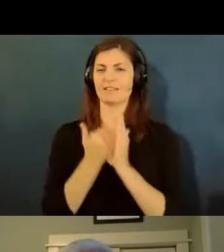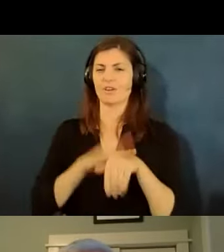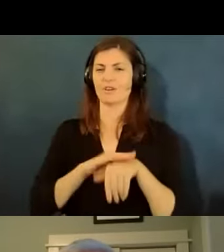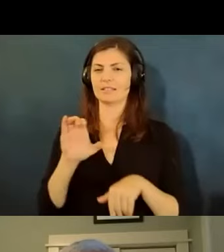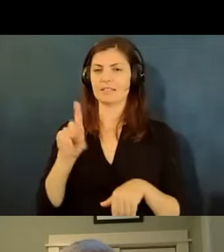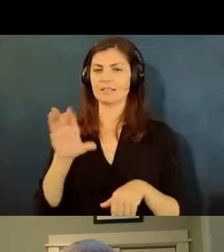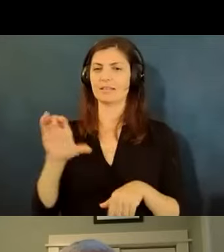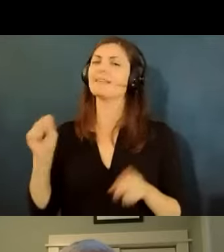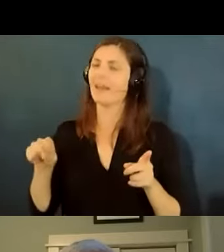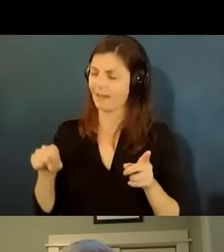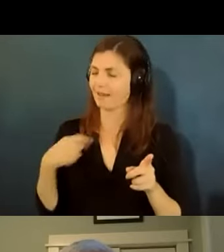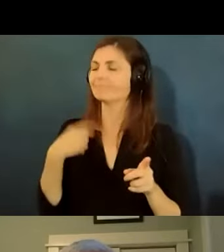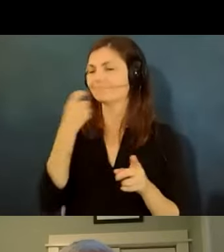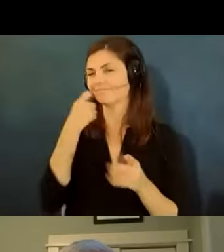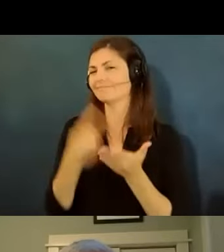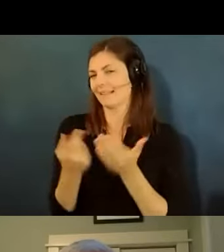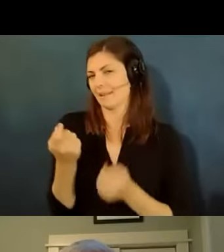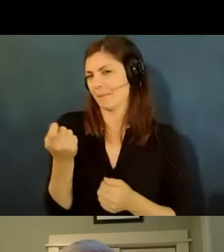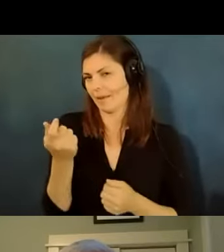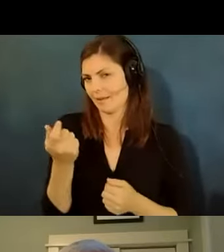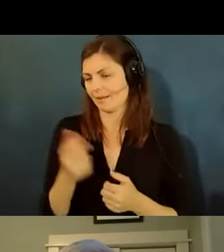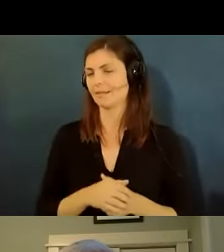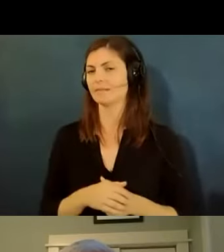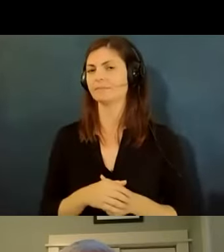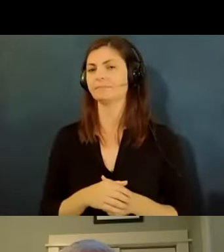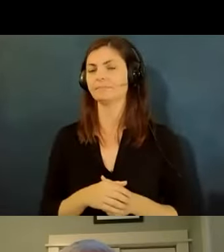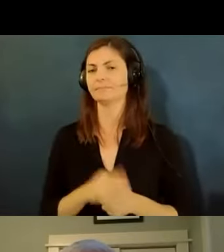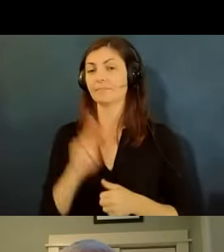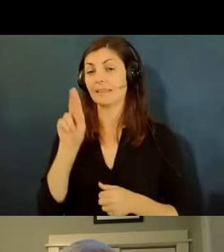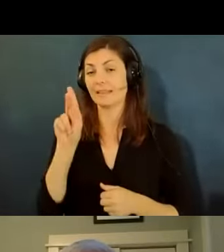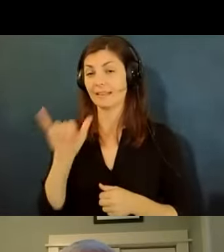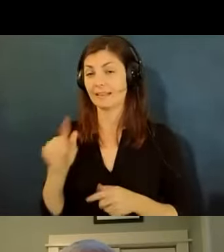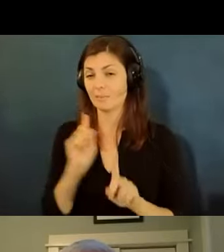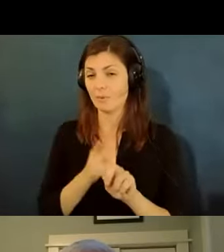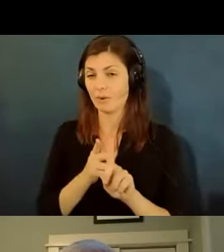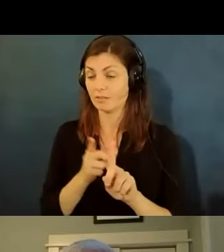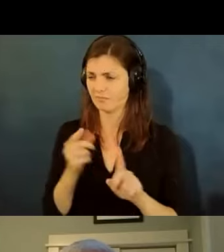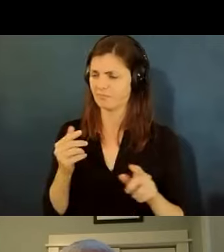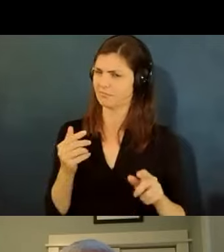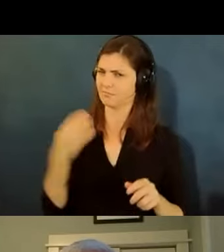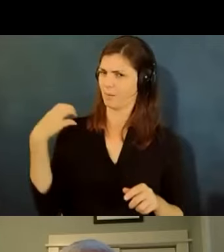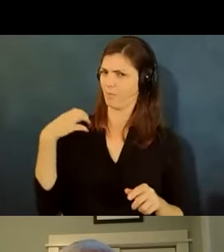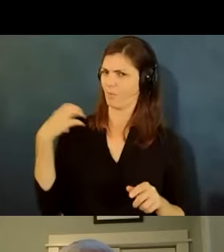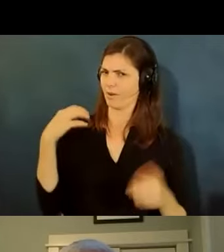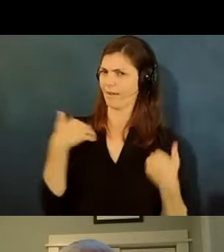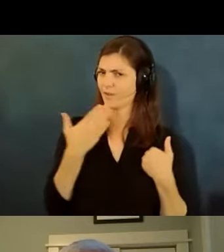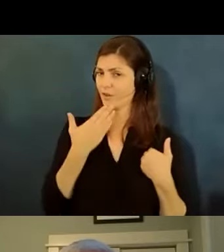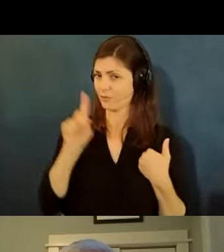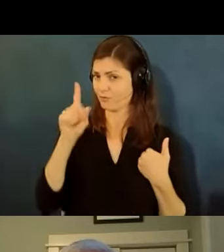that a little bit the the key here is um do they have a good reason to ask and that eeoc is saying